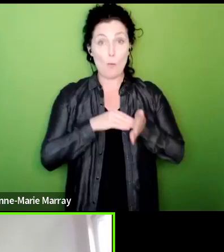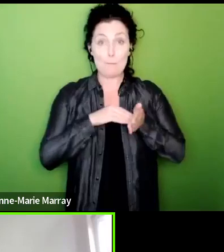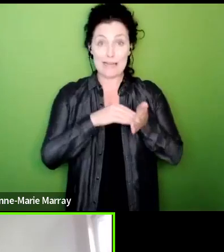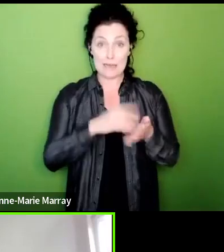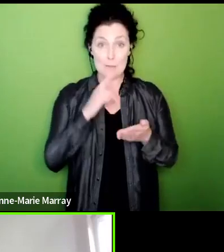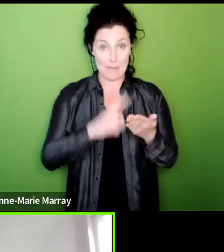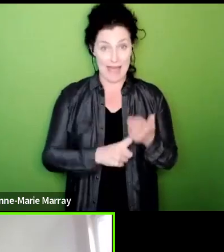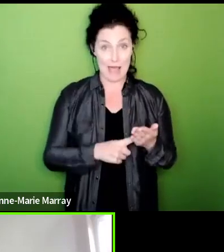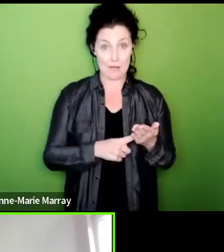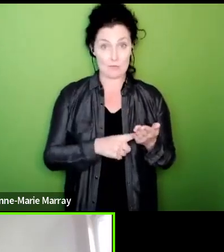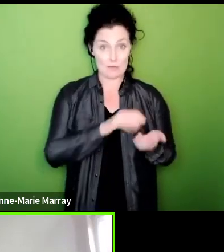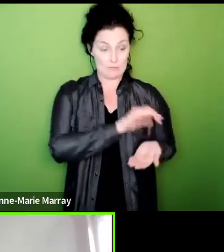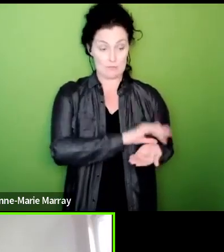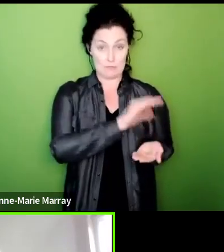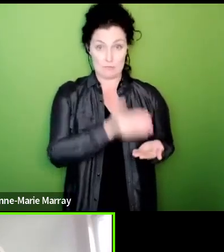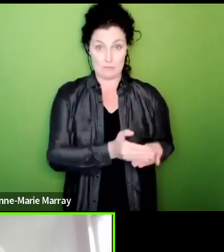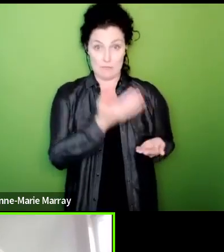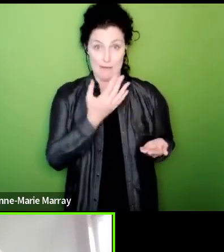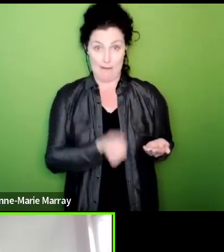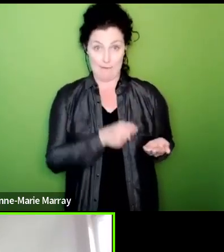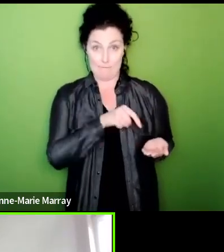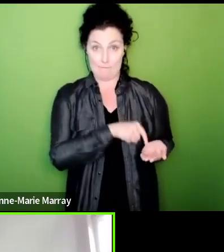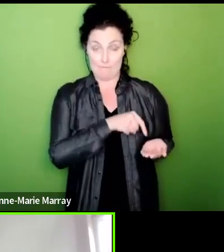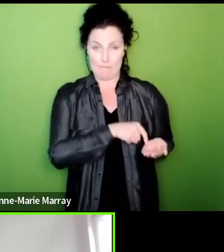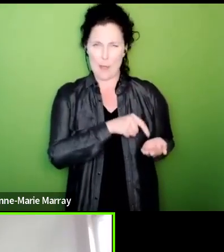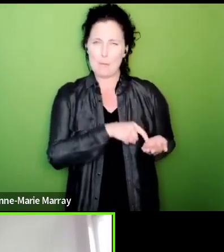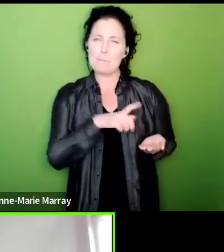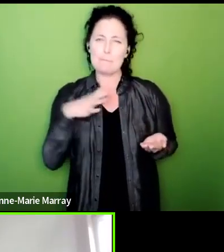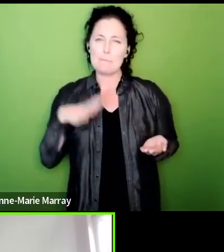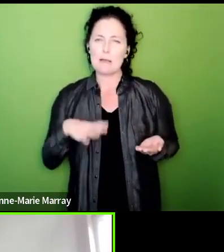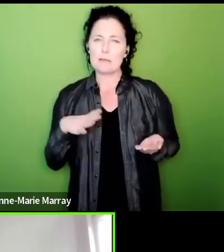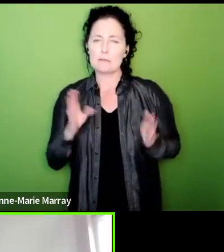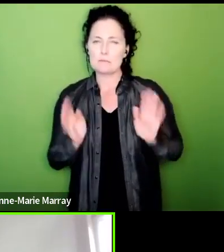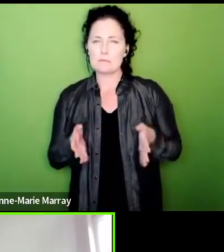but we will need to raise a lot more and that's important because we need the government to know